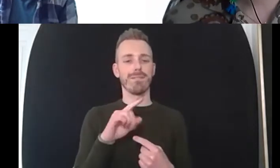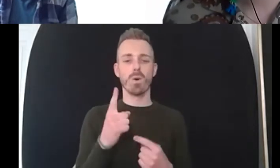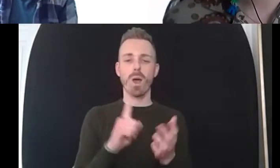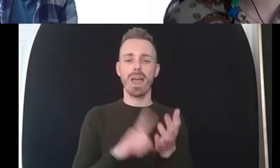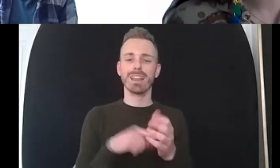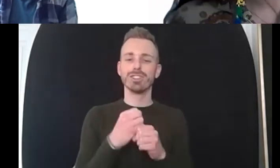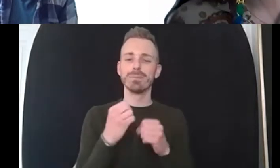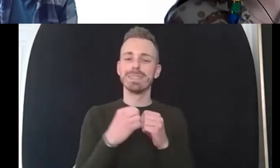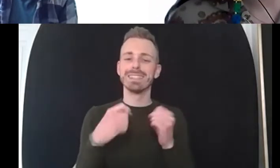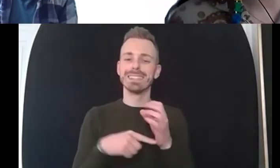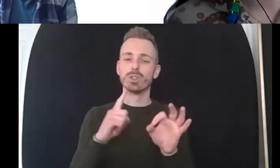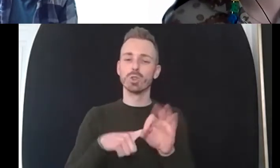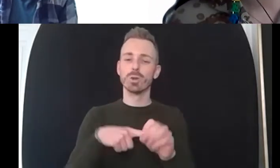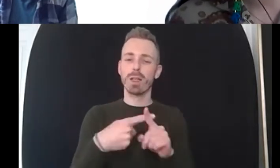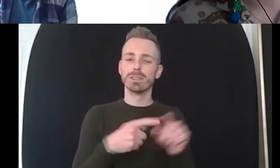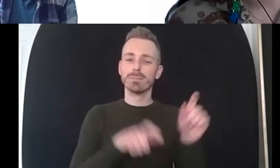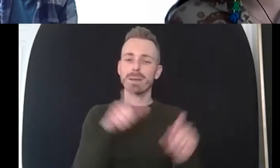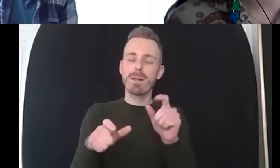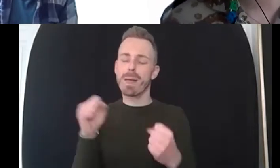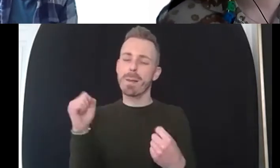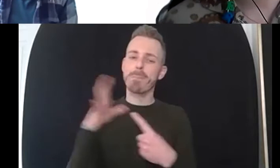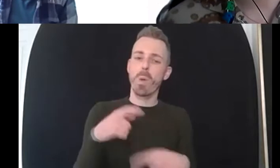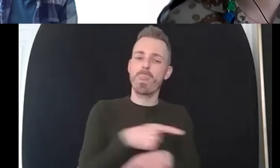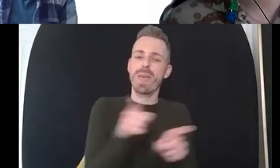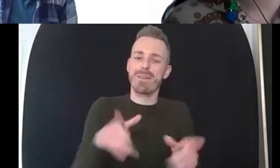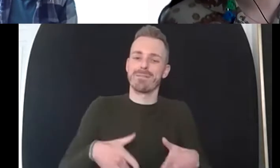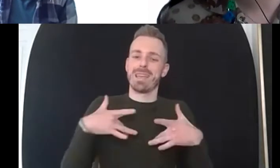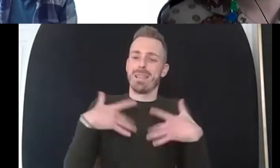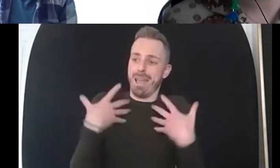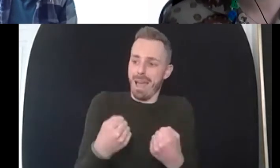they're so marginalized and have been over the years and therefore when you do find that queer